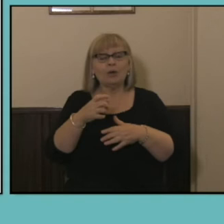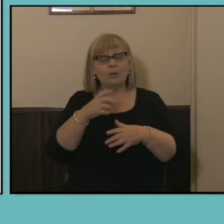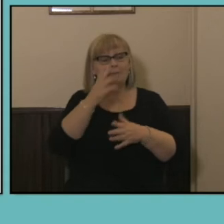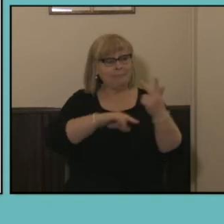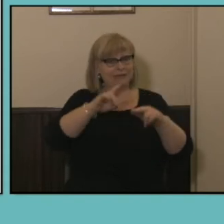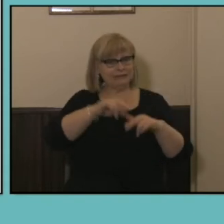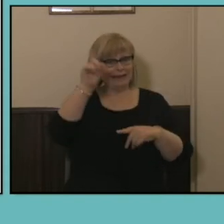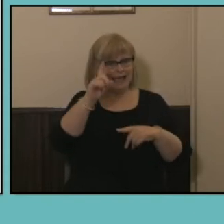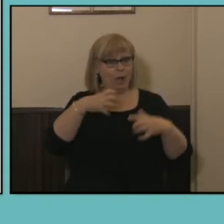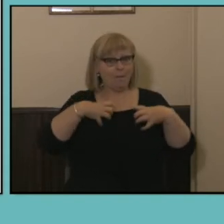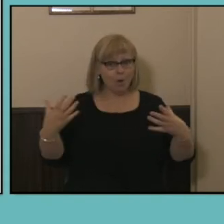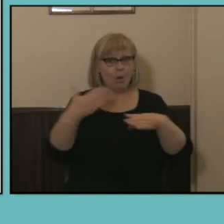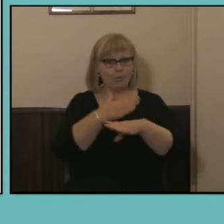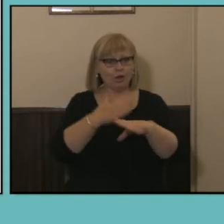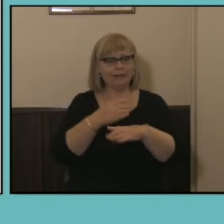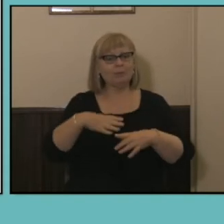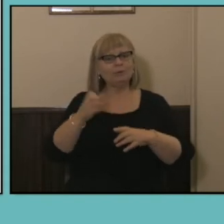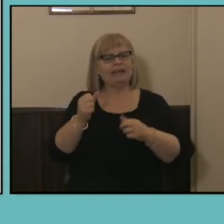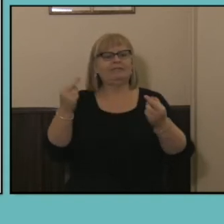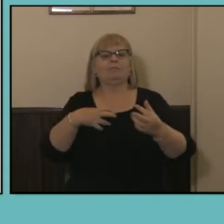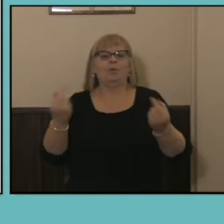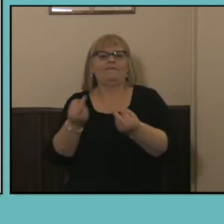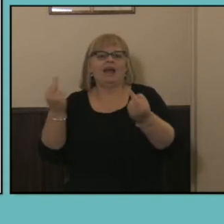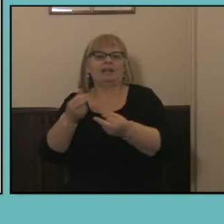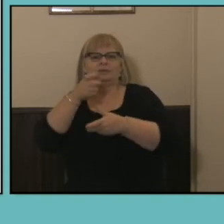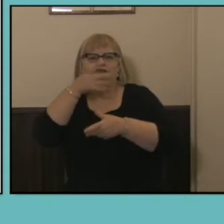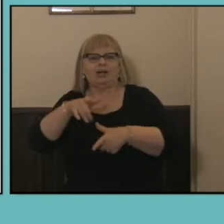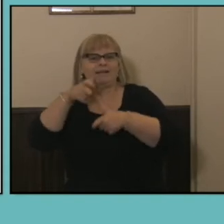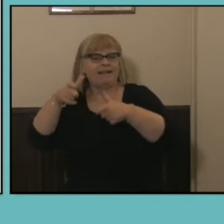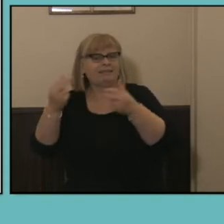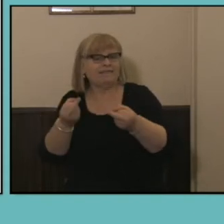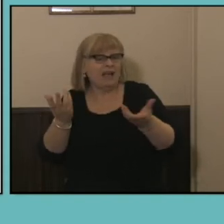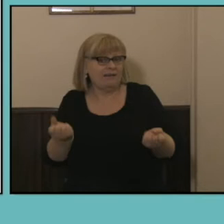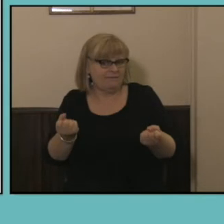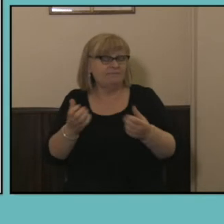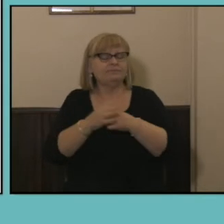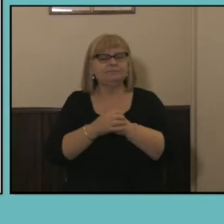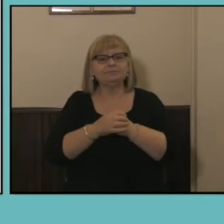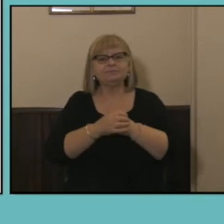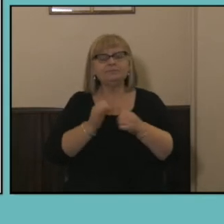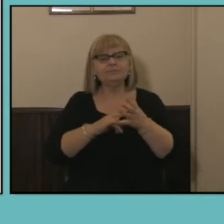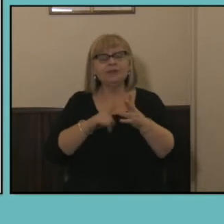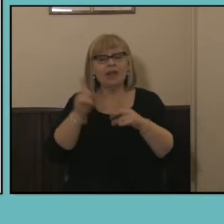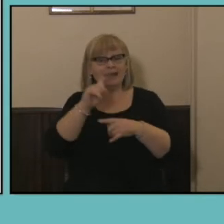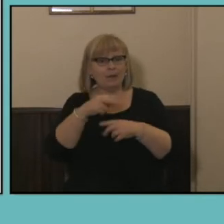saw in the previous slide. So given the attention on full-time and part-time